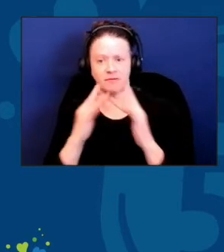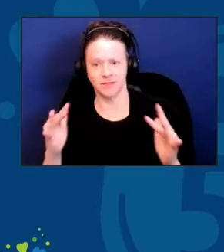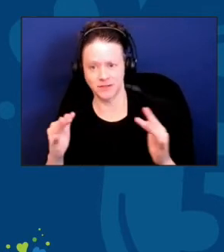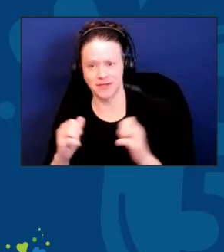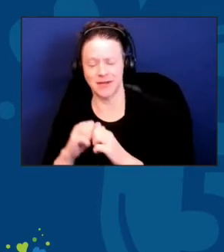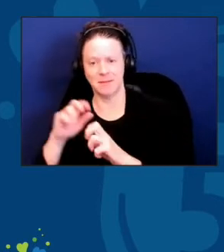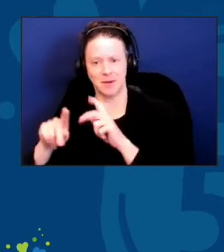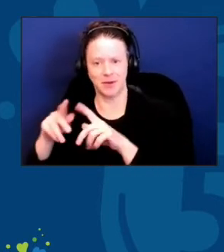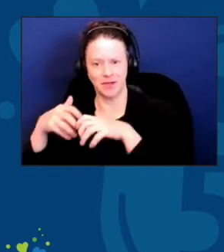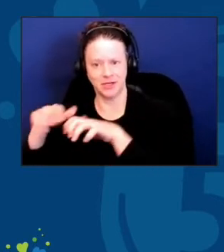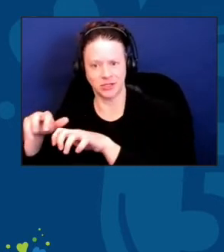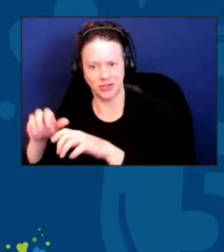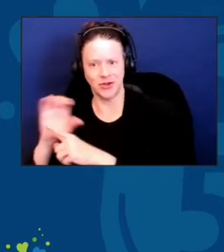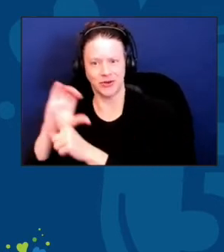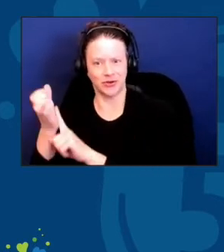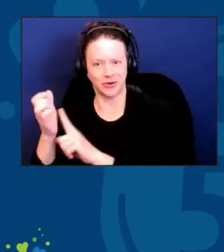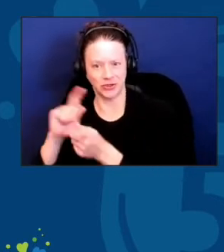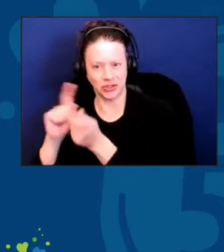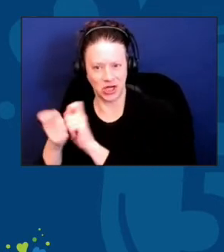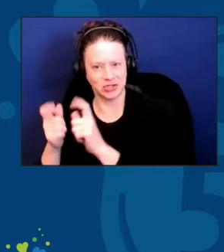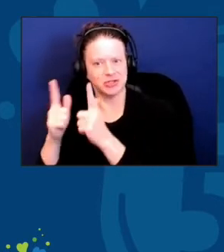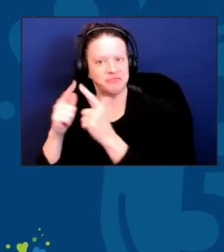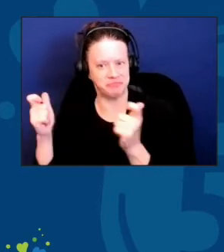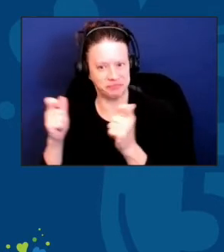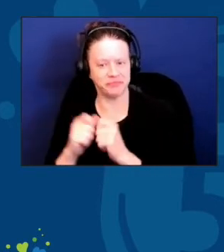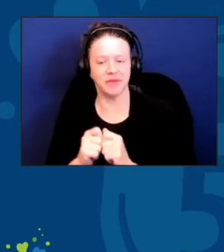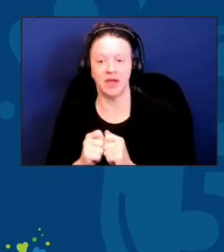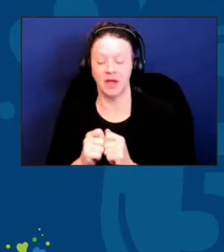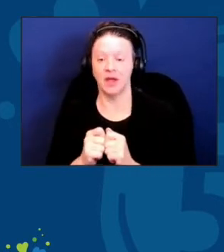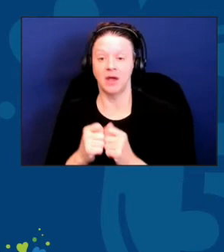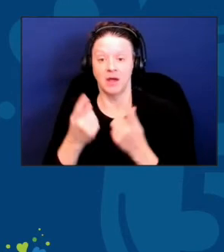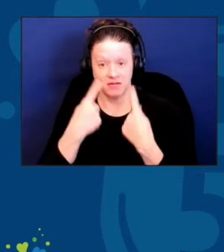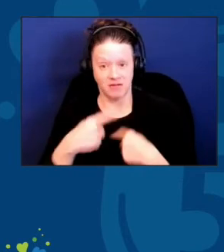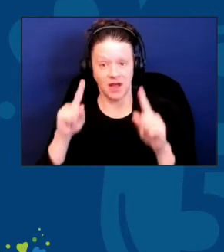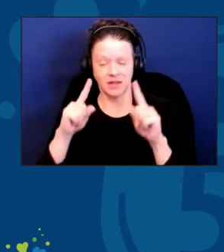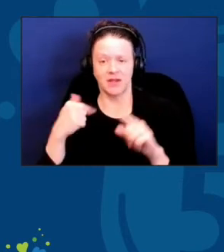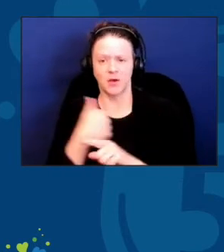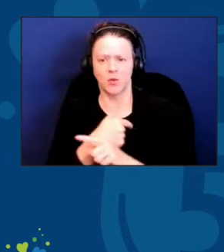And then finally, landing on this evolutionary conversation